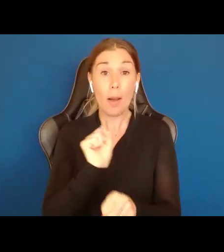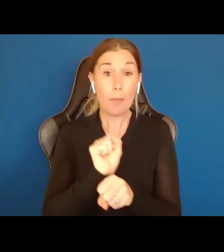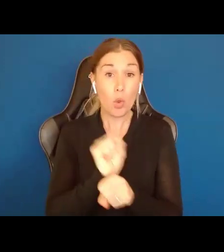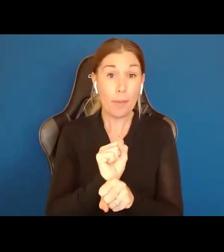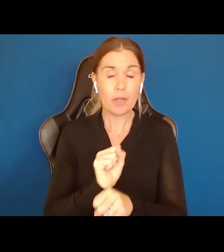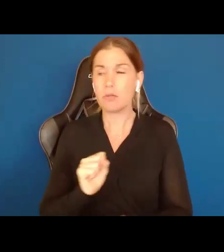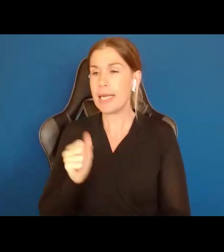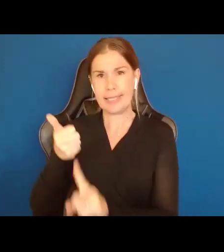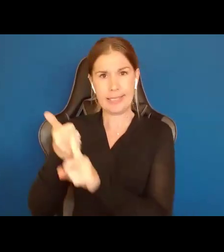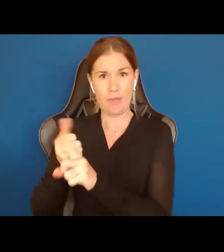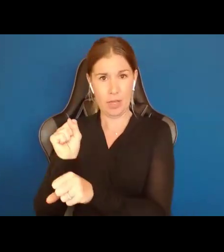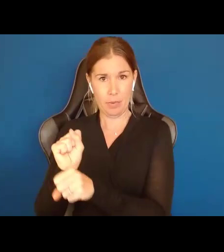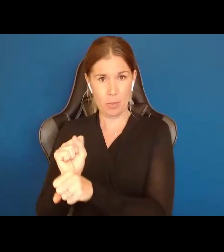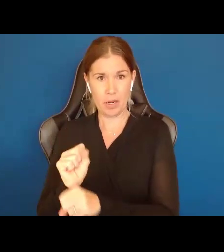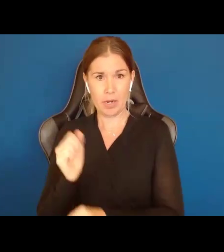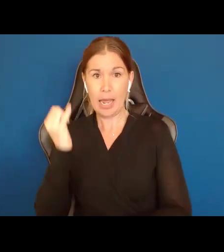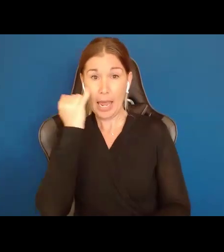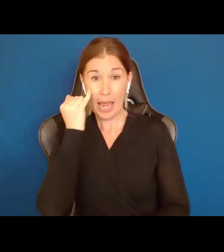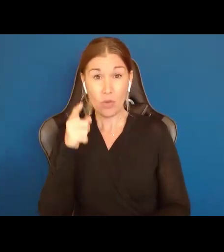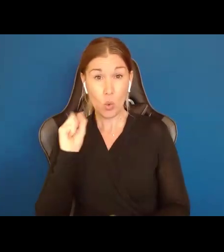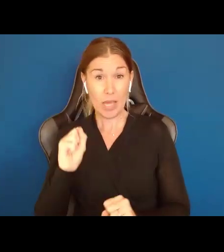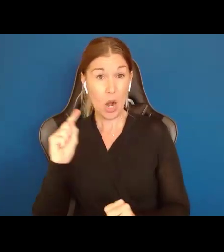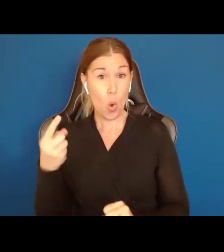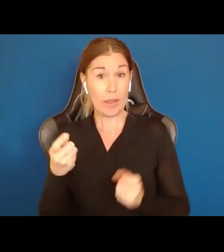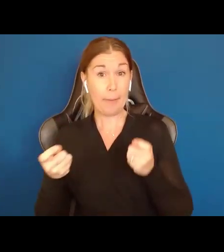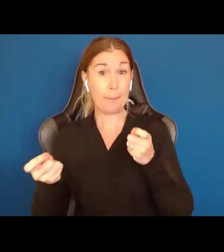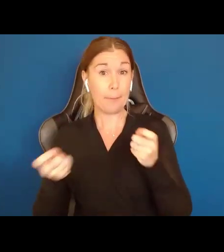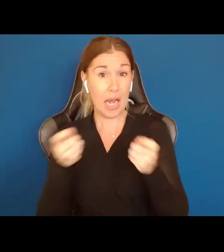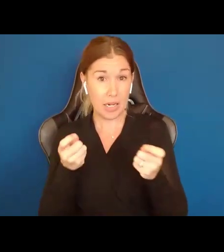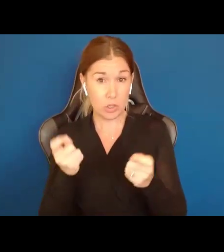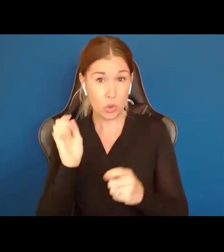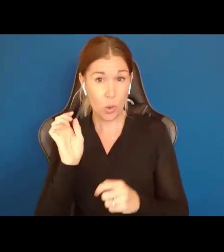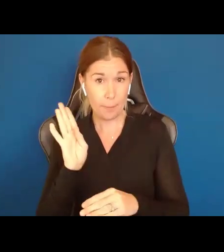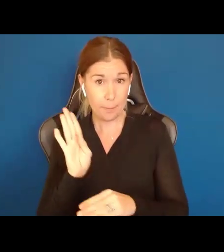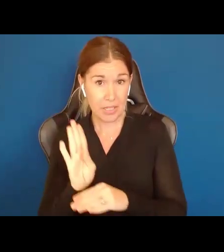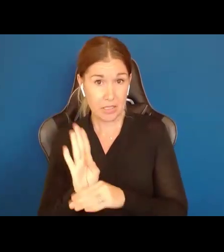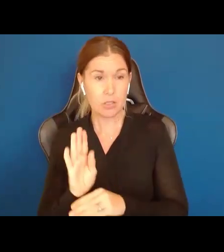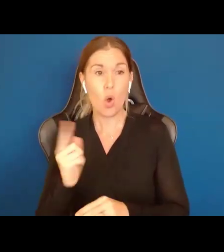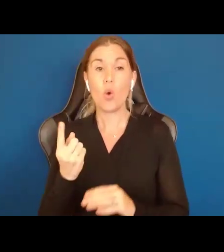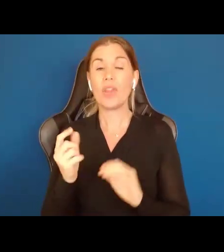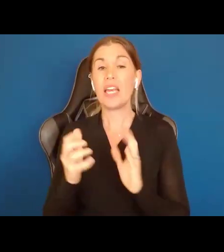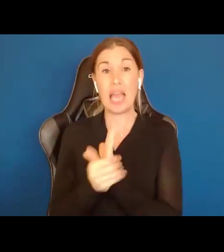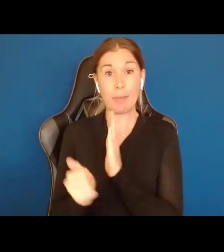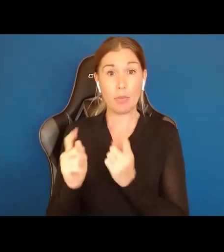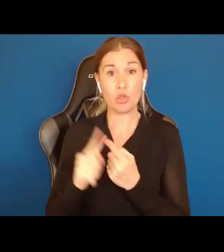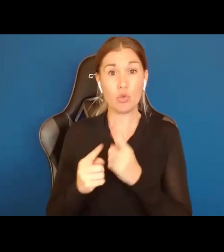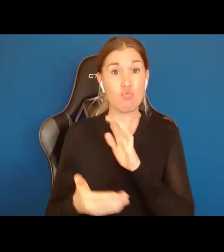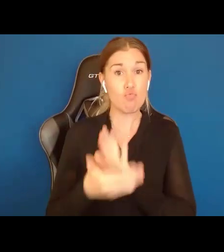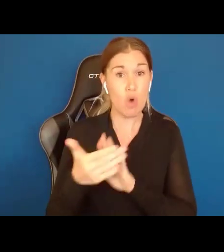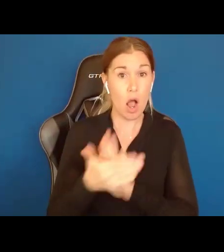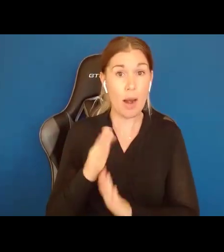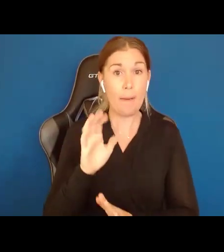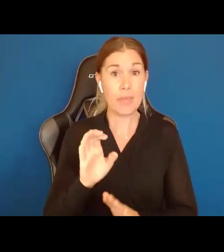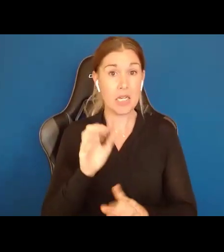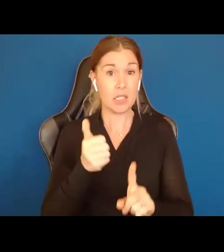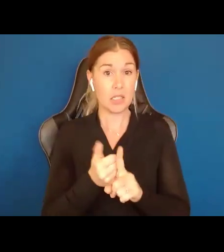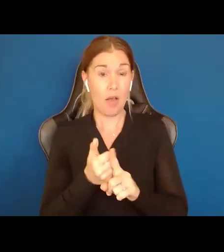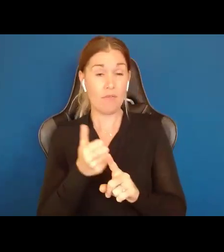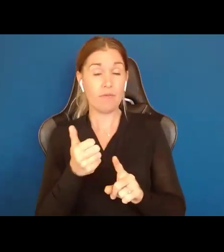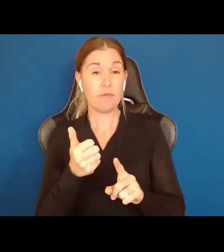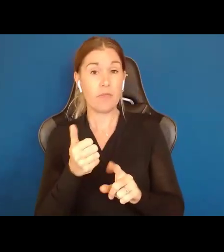if you are only able to manage your business, if you are only capable to run and be self employed, if you need help,